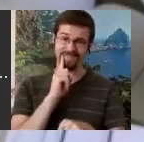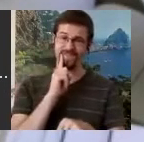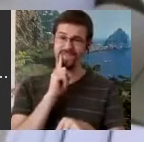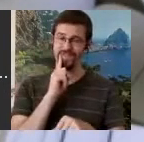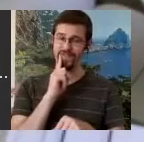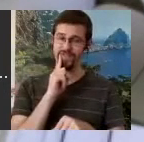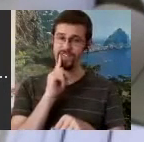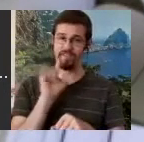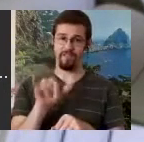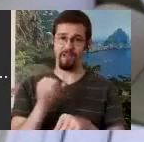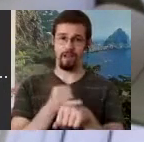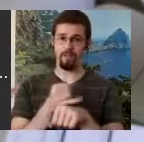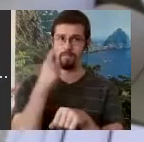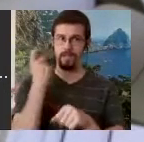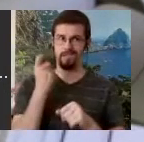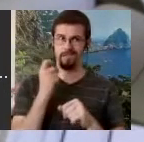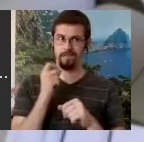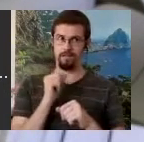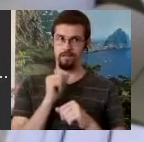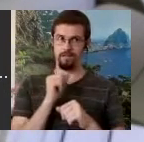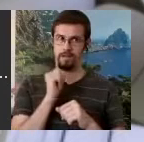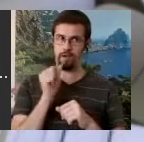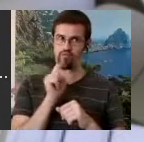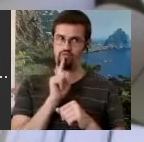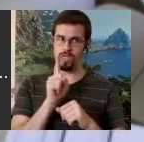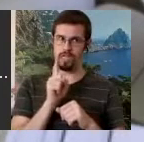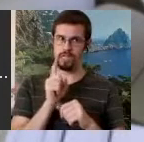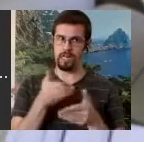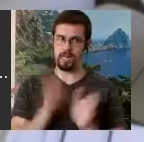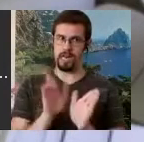people weren't really allowed to live as babies I mean unless